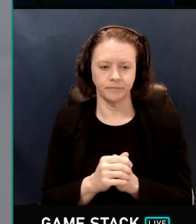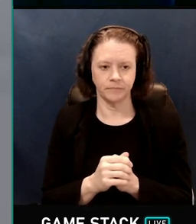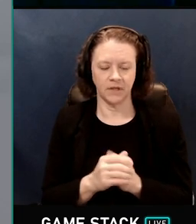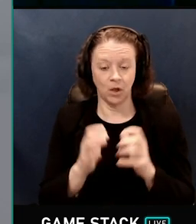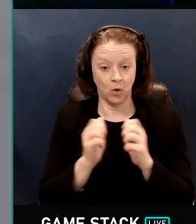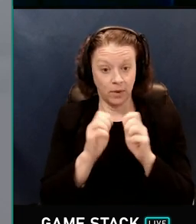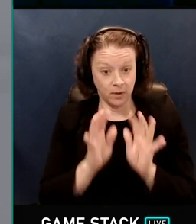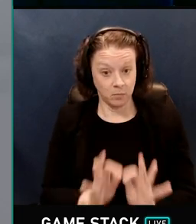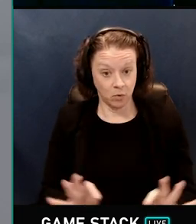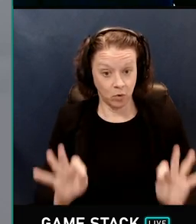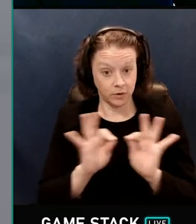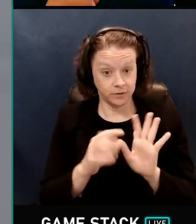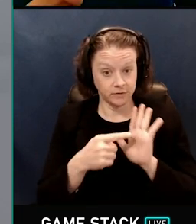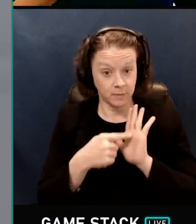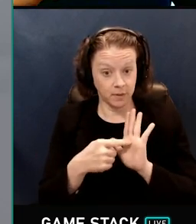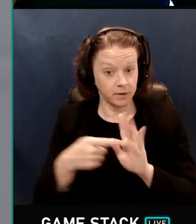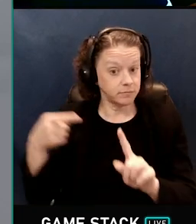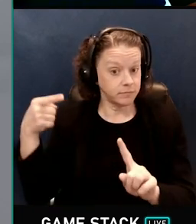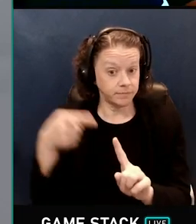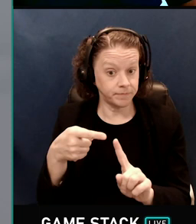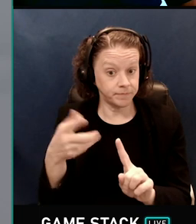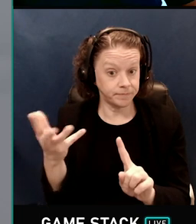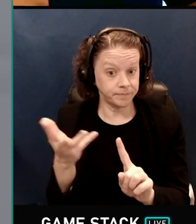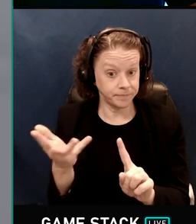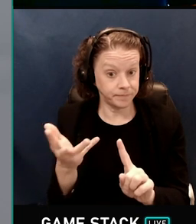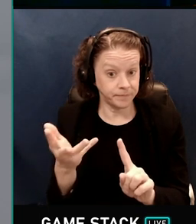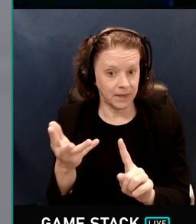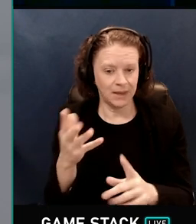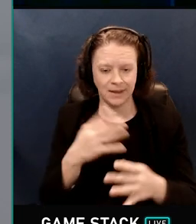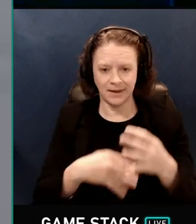So with importance sampling, the idea is that instead of shooting